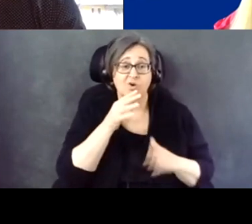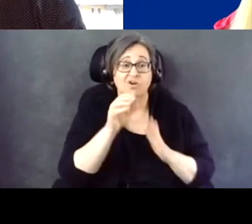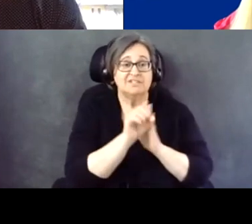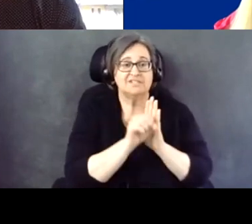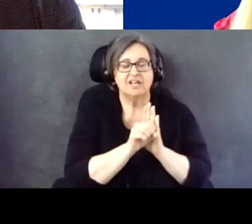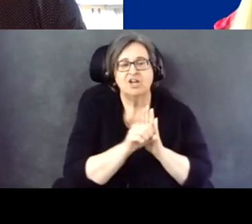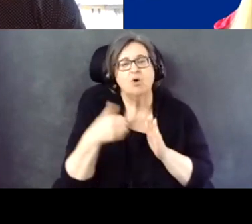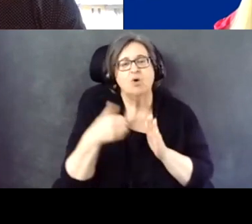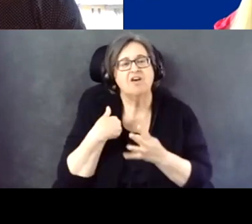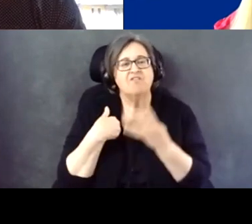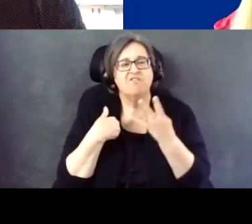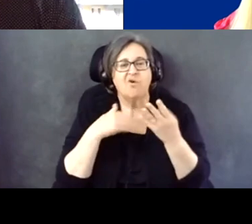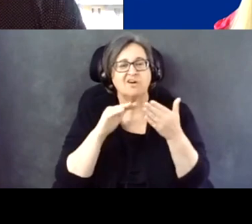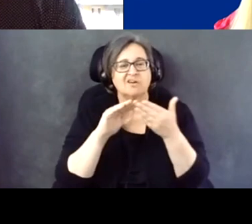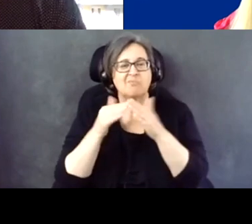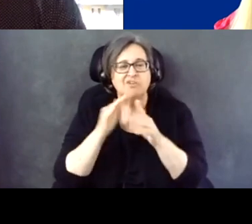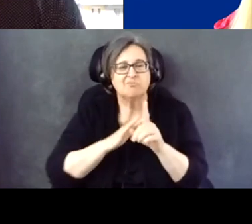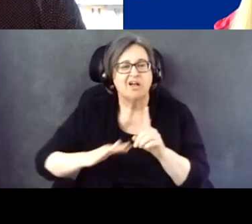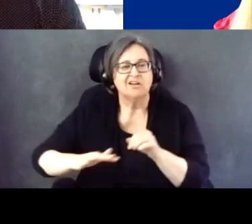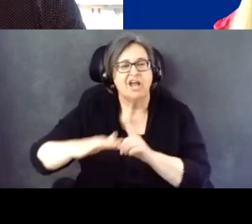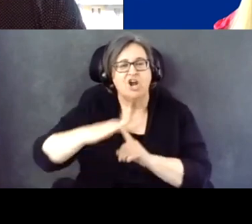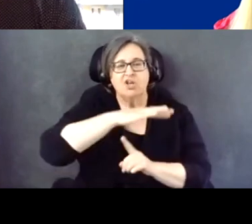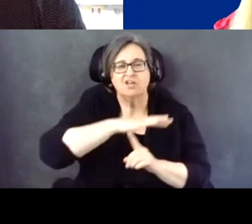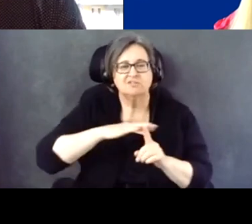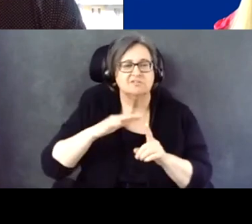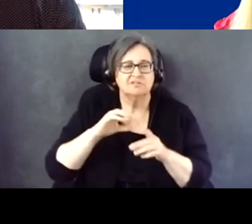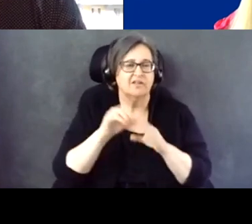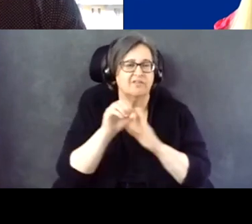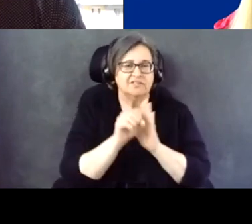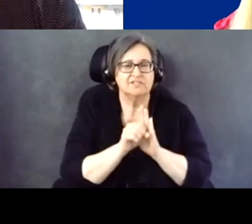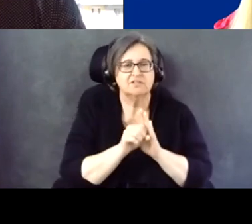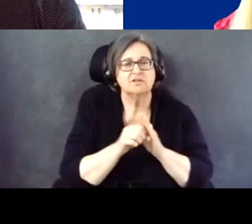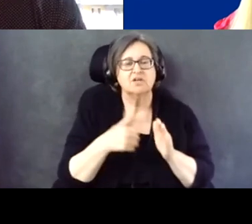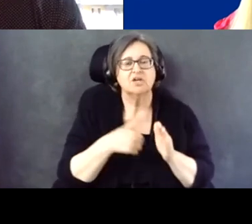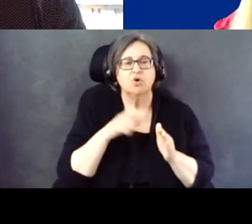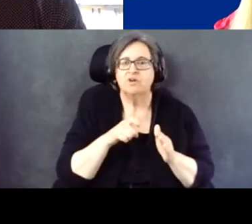So what we found out that we needed to get boots on the ground in the country.